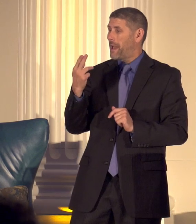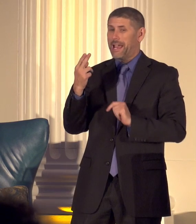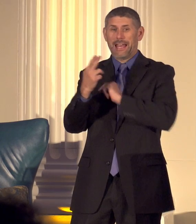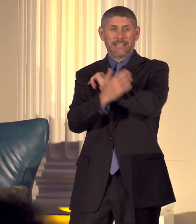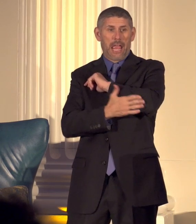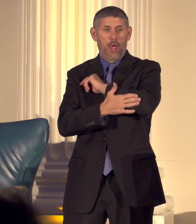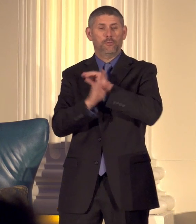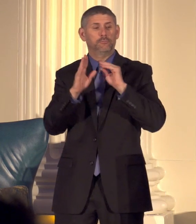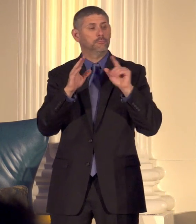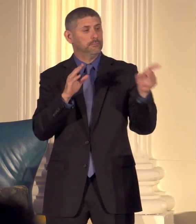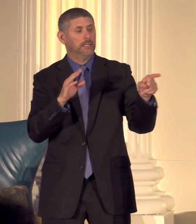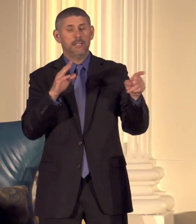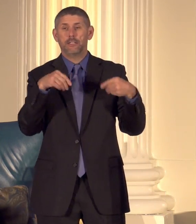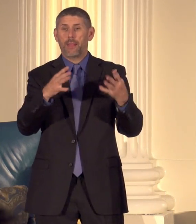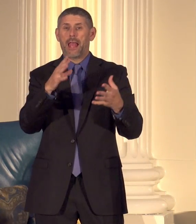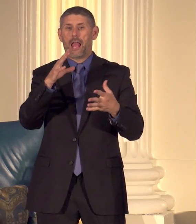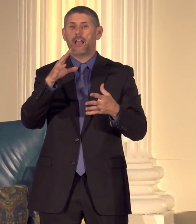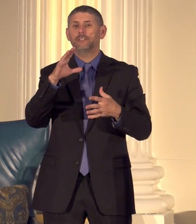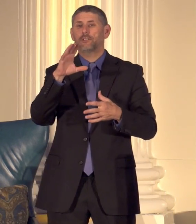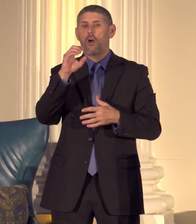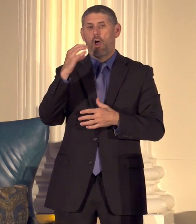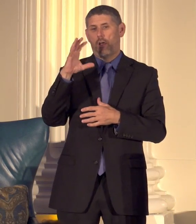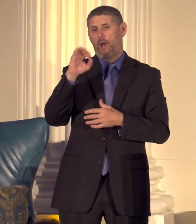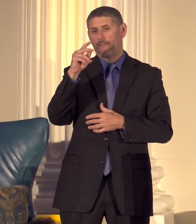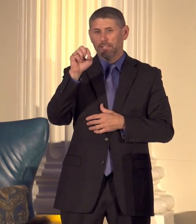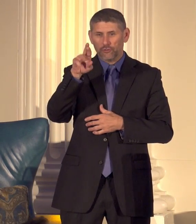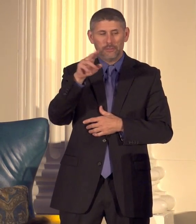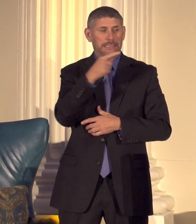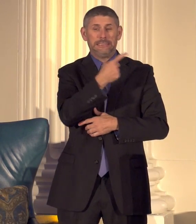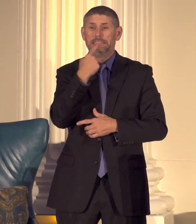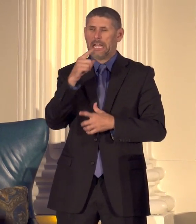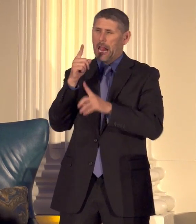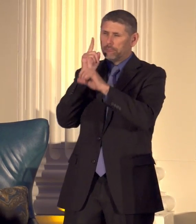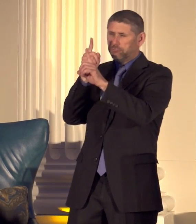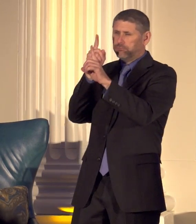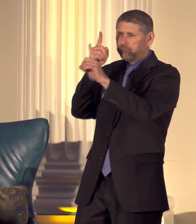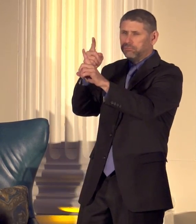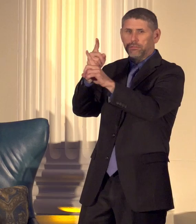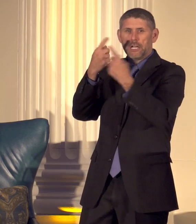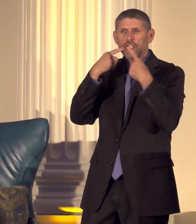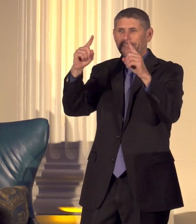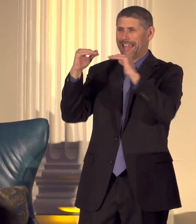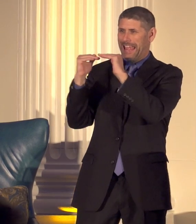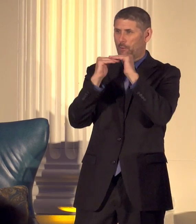officer he said driving toward achieving equity and our business practices is